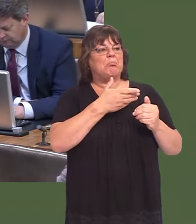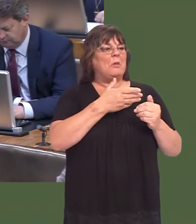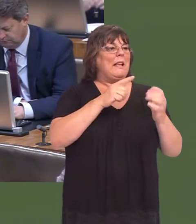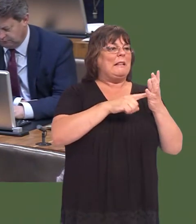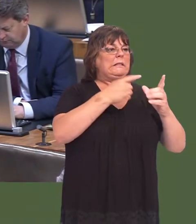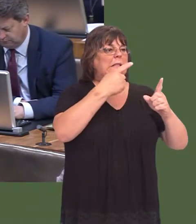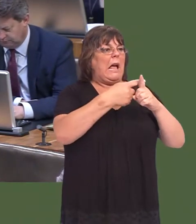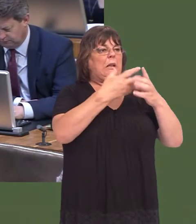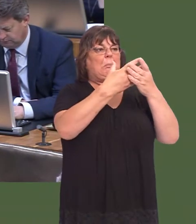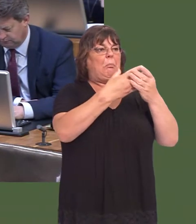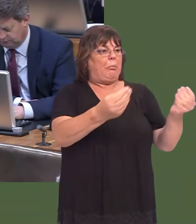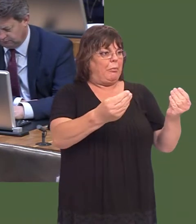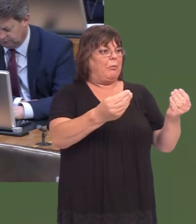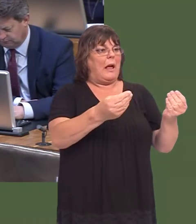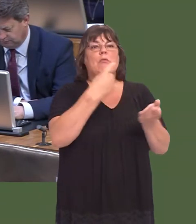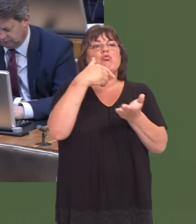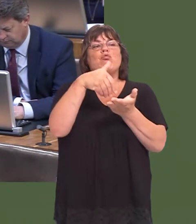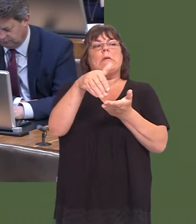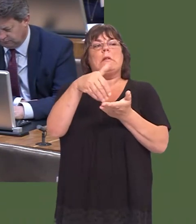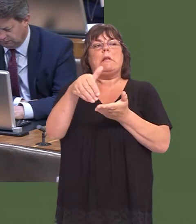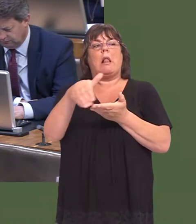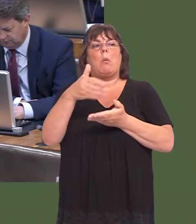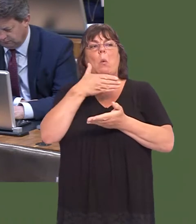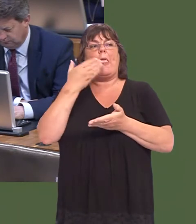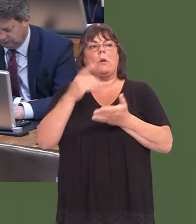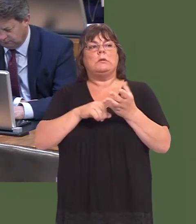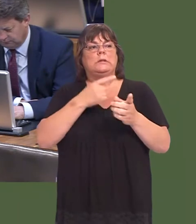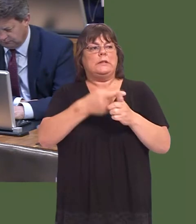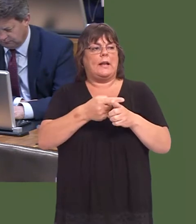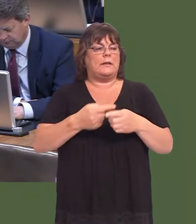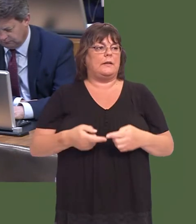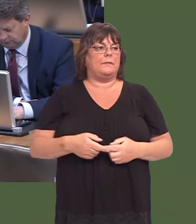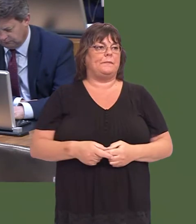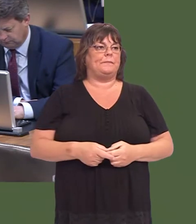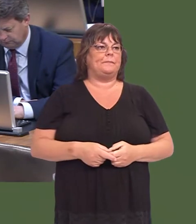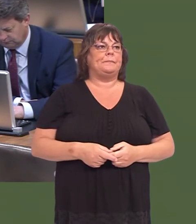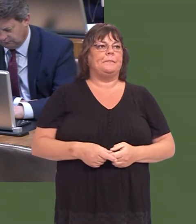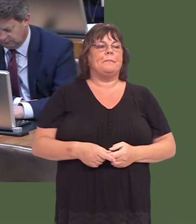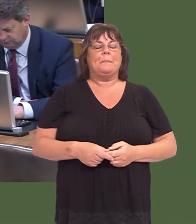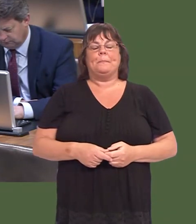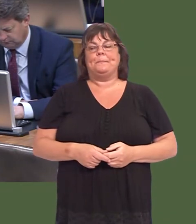That is not a reason to lower taxes, obviously, on tobaccoóthe Memberís not suggesting that, in fairness to him.